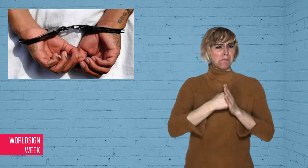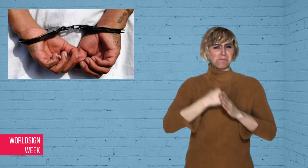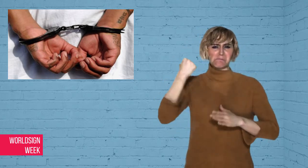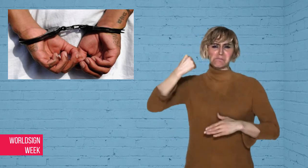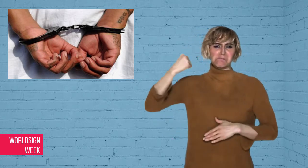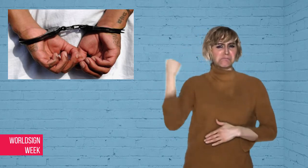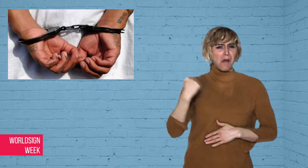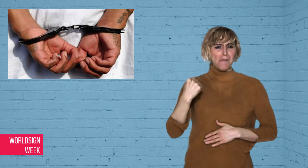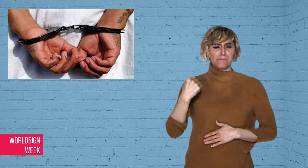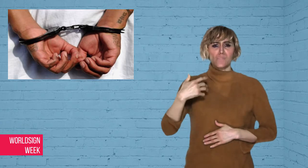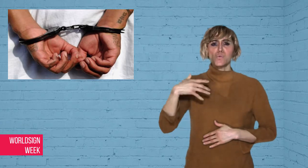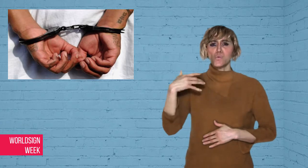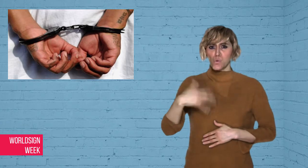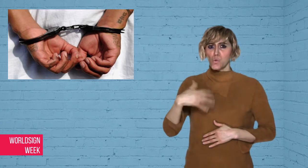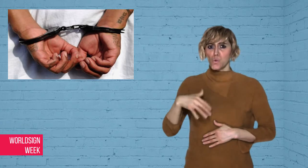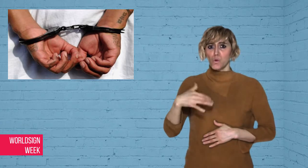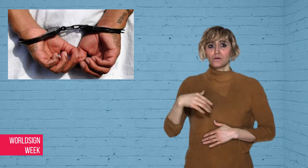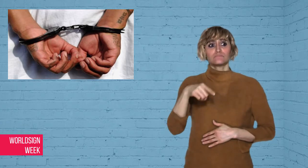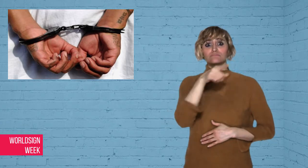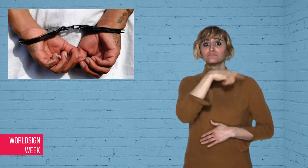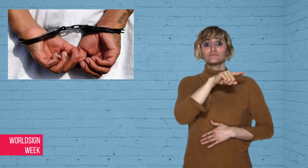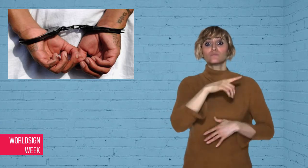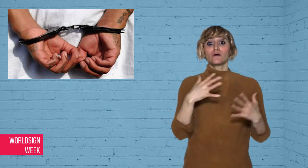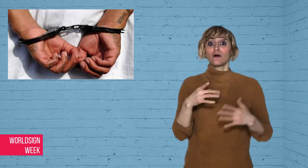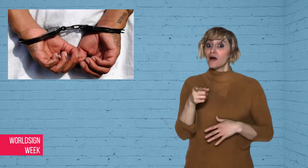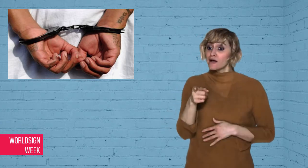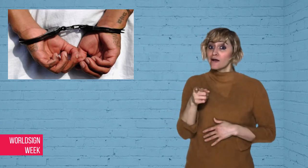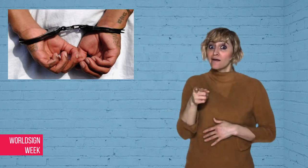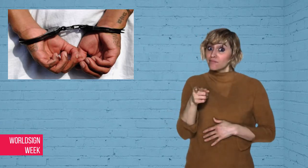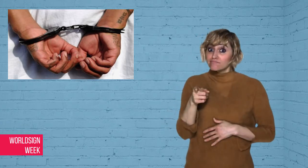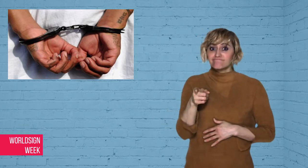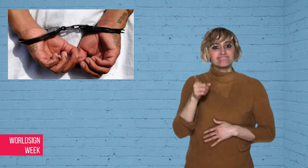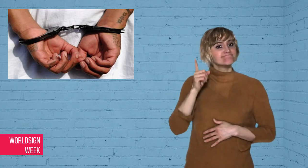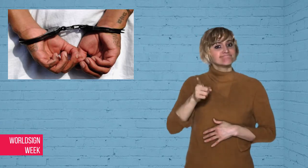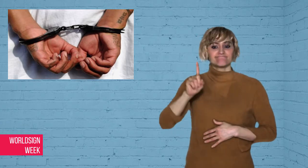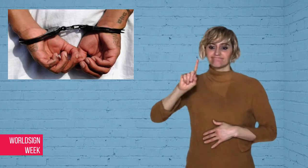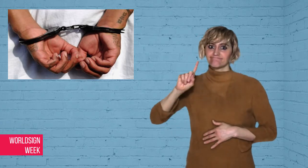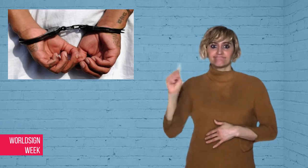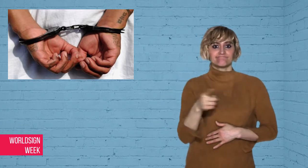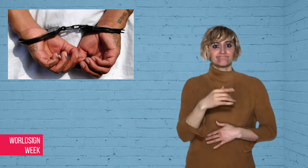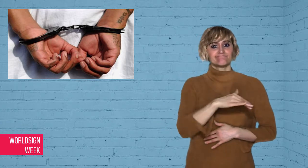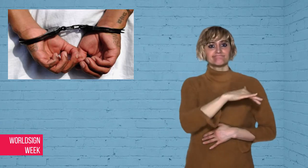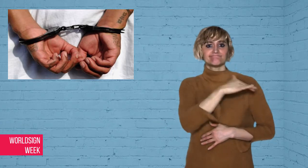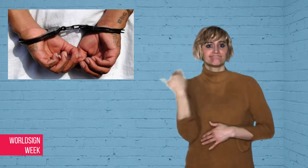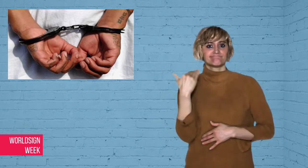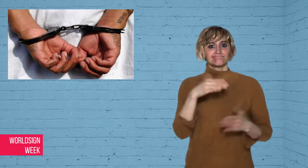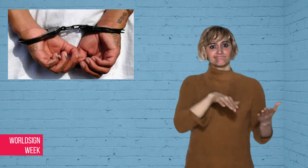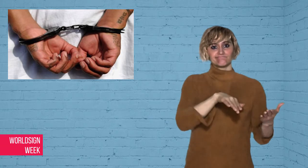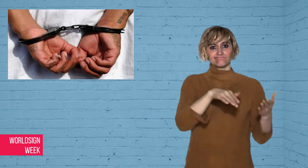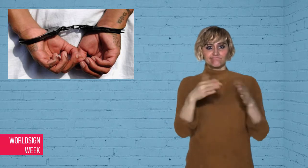with enslavement! Chemical castration